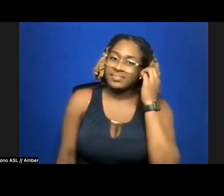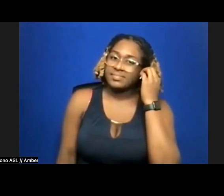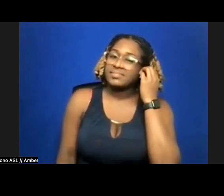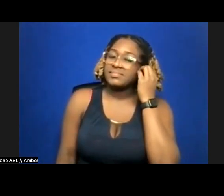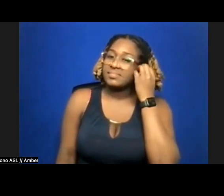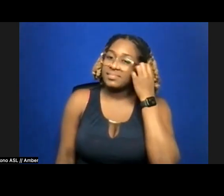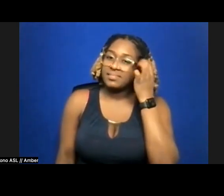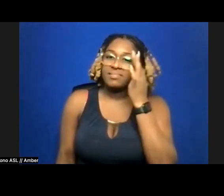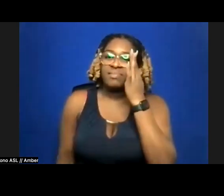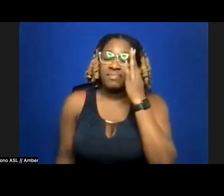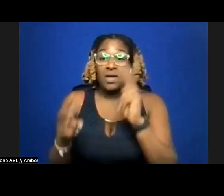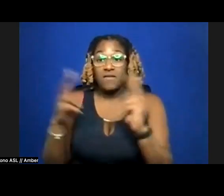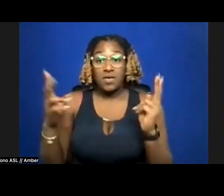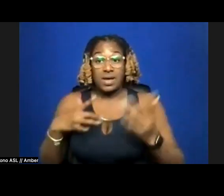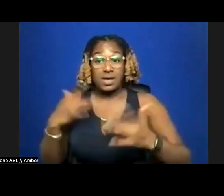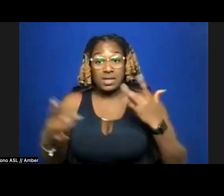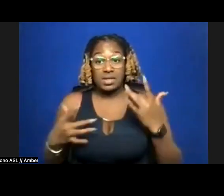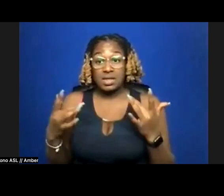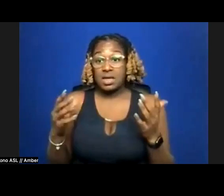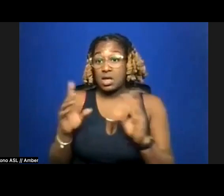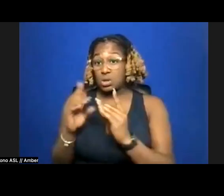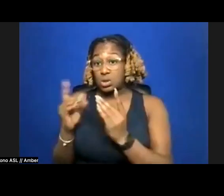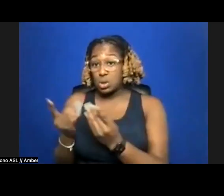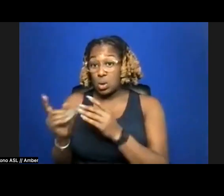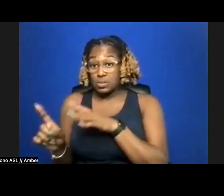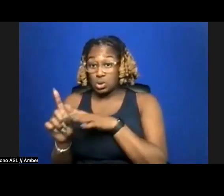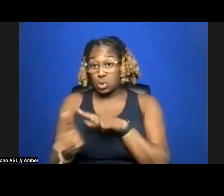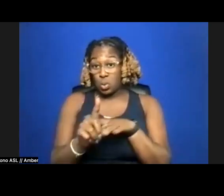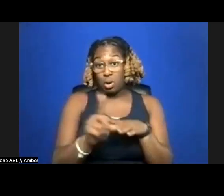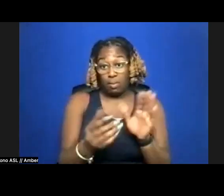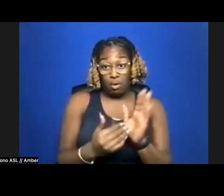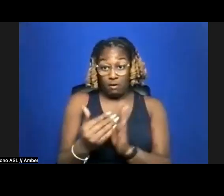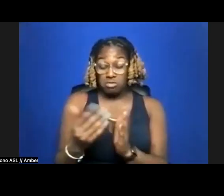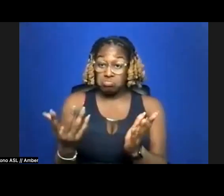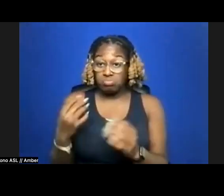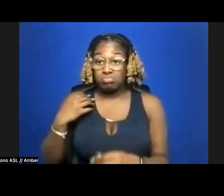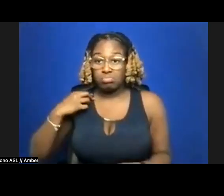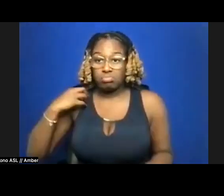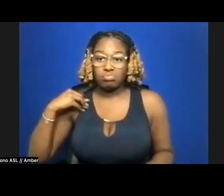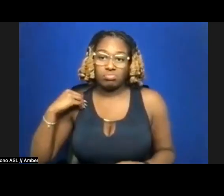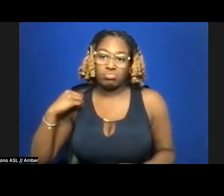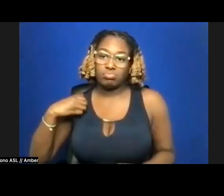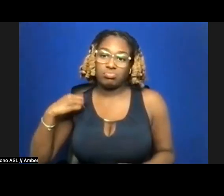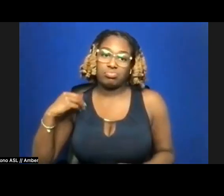about the fact that donuts have been showing up. I think I have three poems left for you guys,